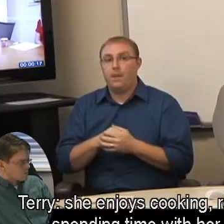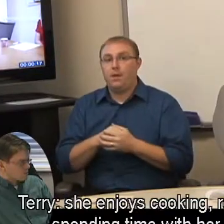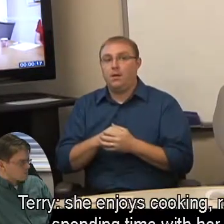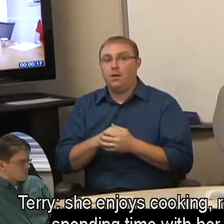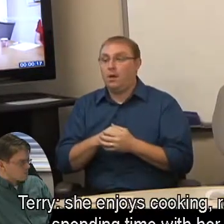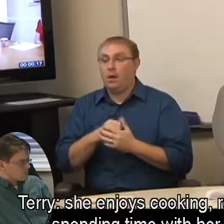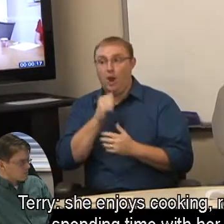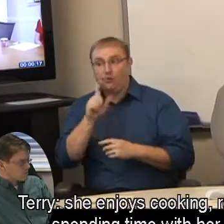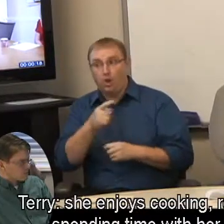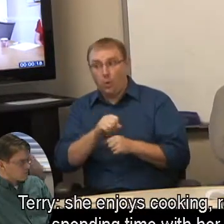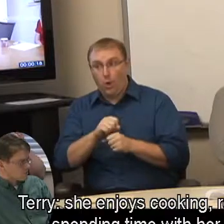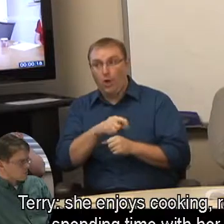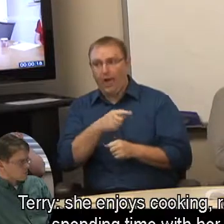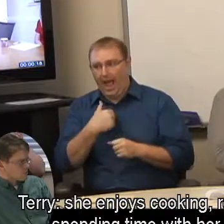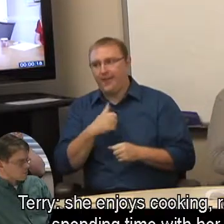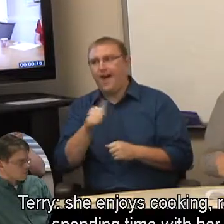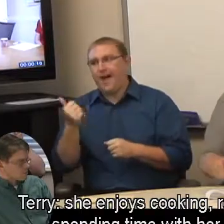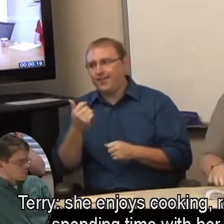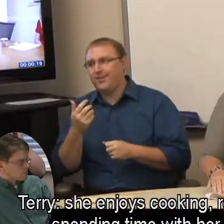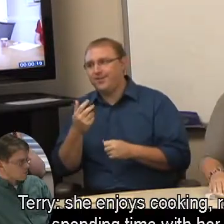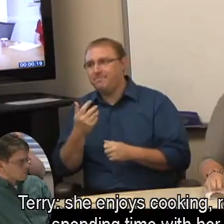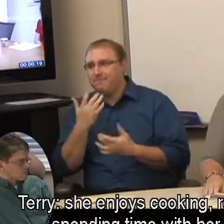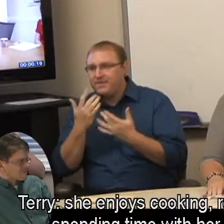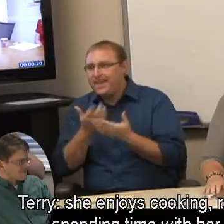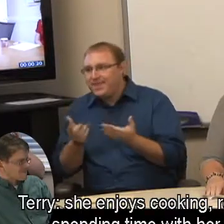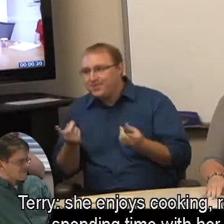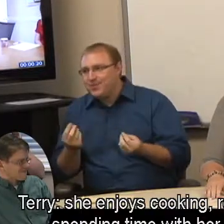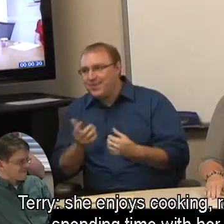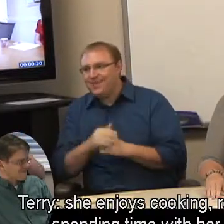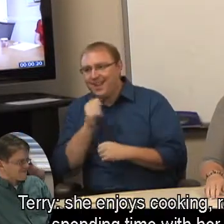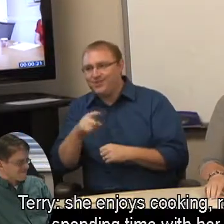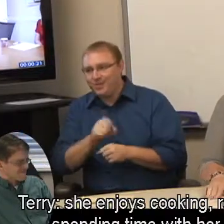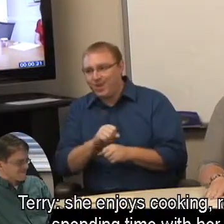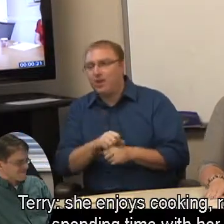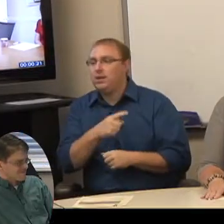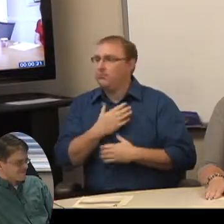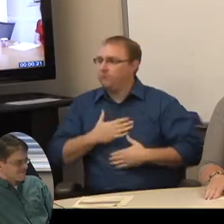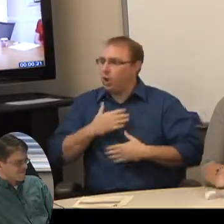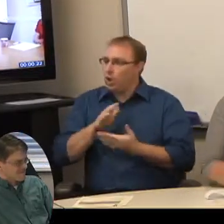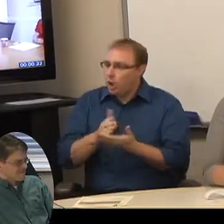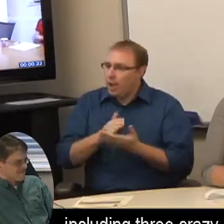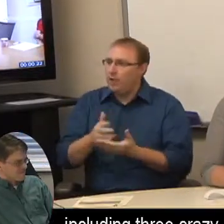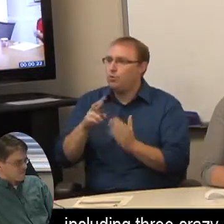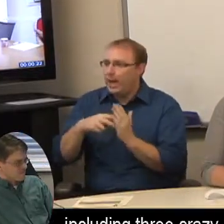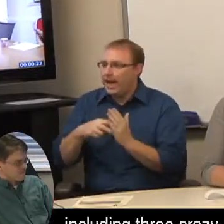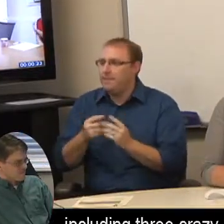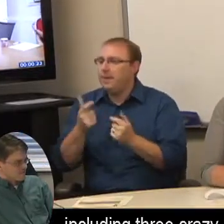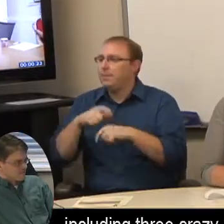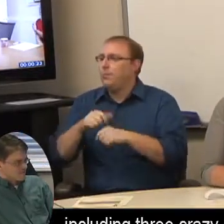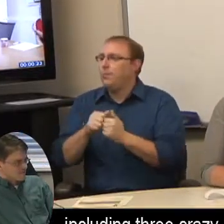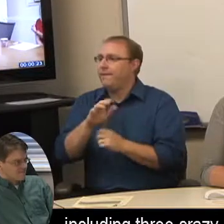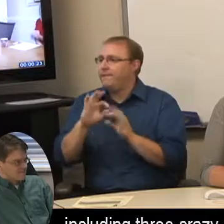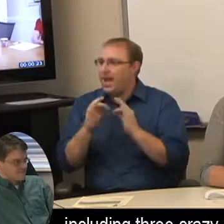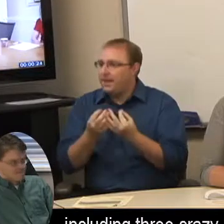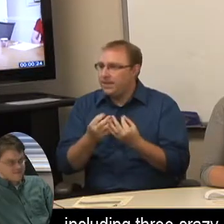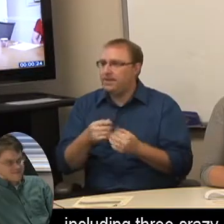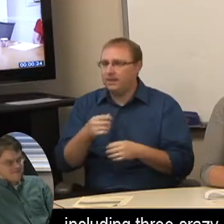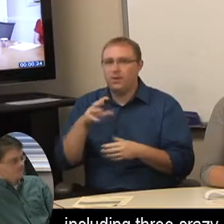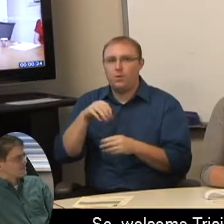Terry: she enjoys cooking, reading, and spending time with her family, including three crazy dogs.